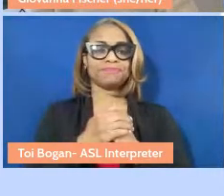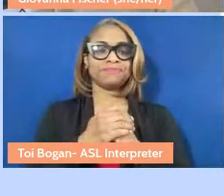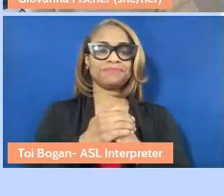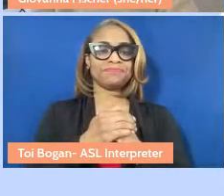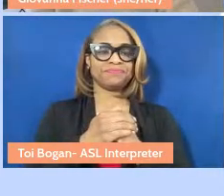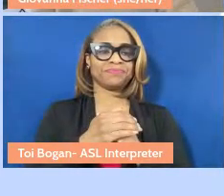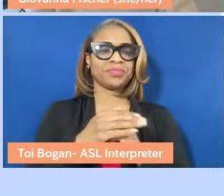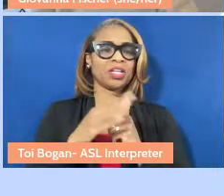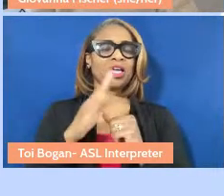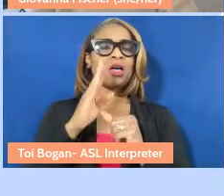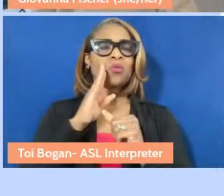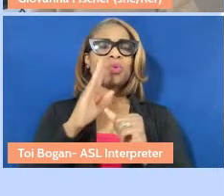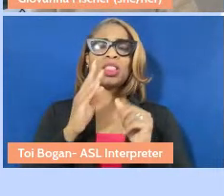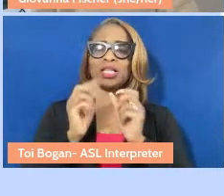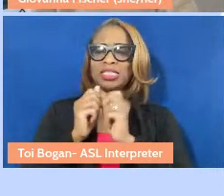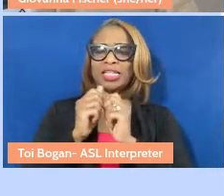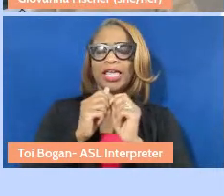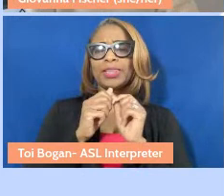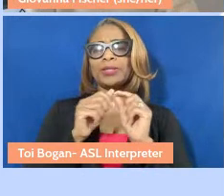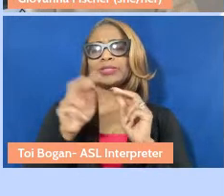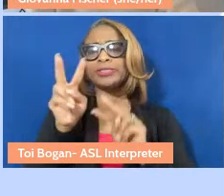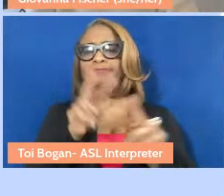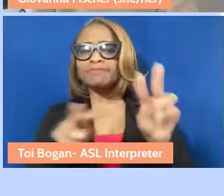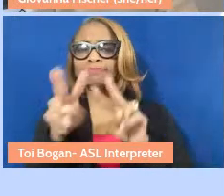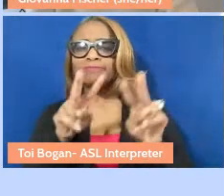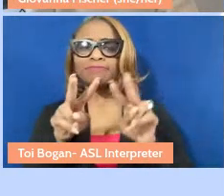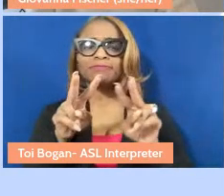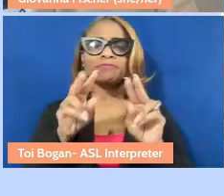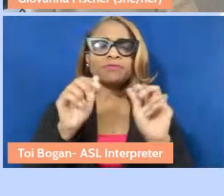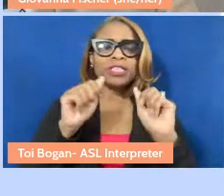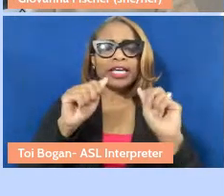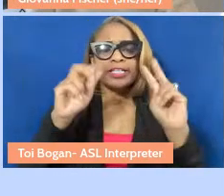this a little bit together, just so we can really unpack all the parts of this project.